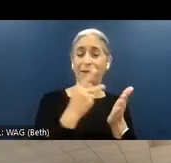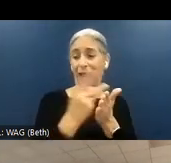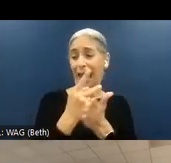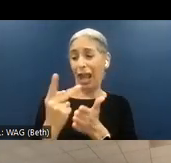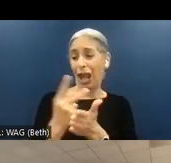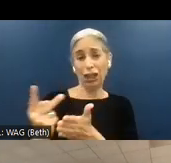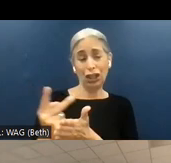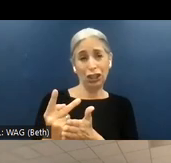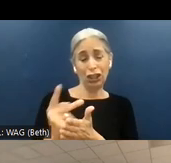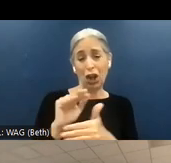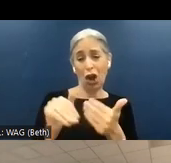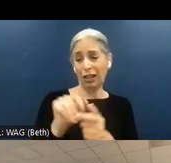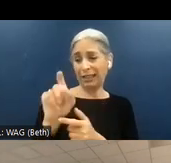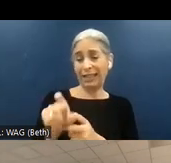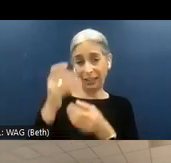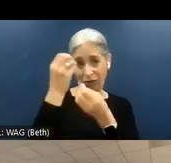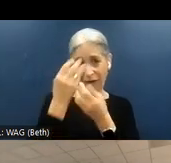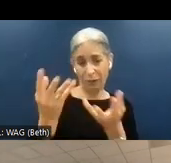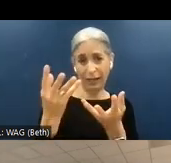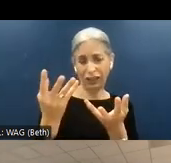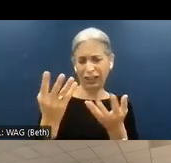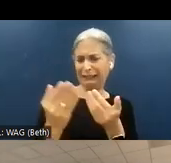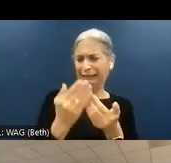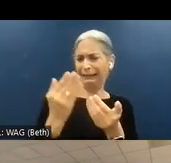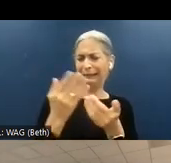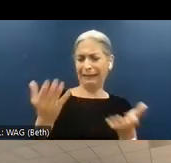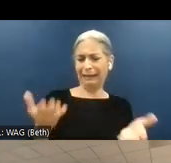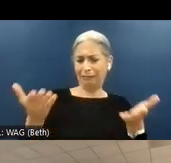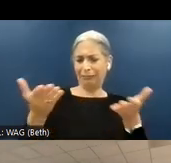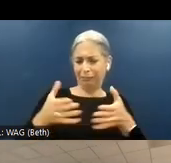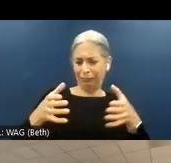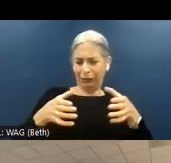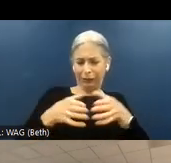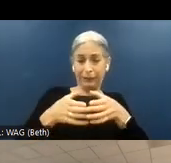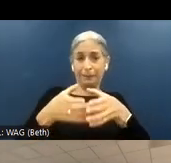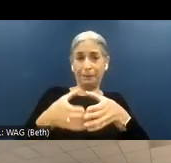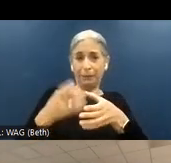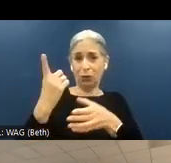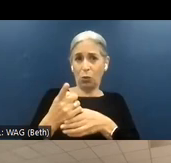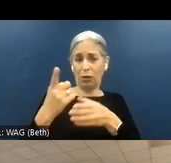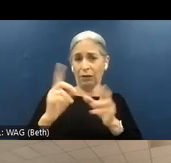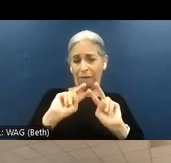all the necessary information conveniently consolidated in a single dynamic view. This